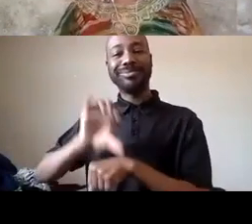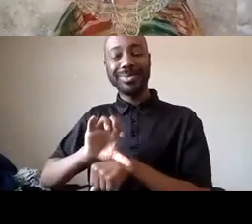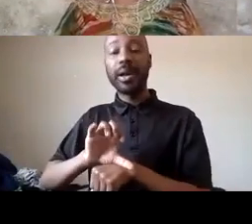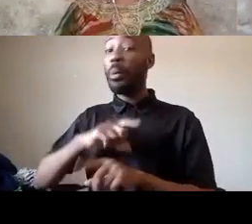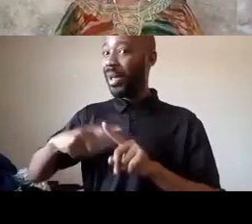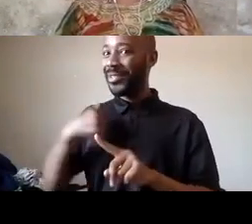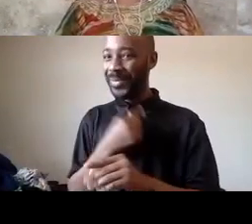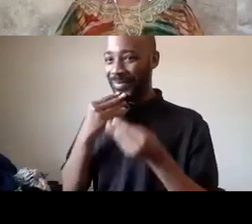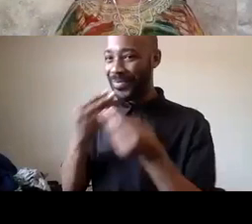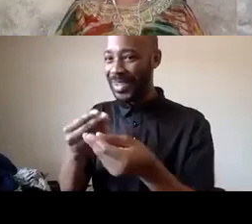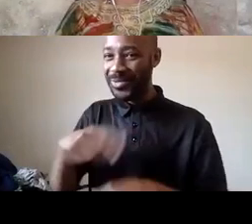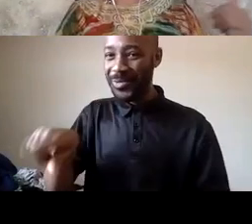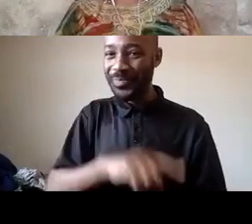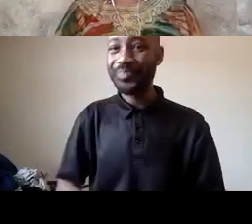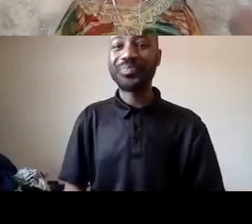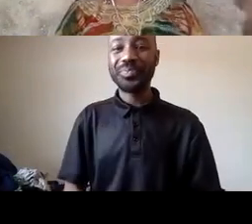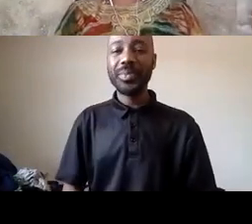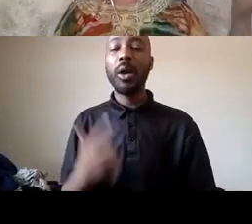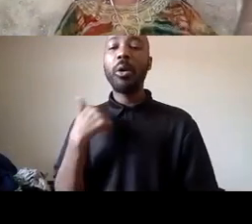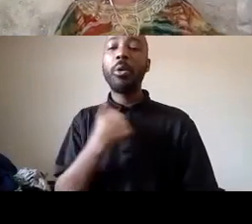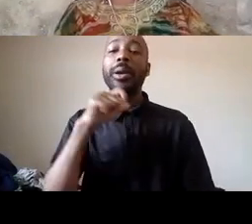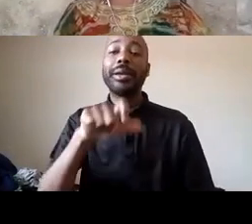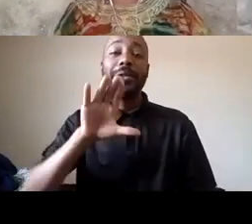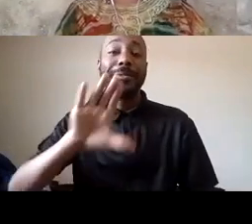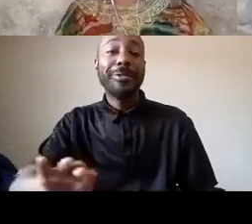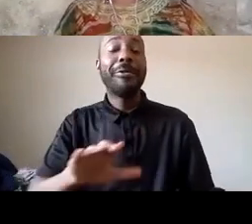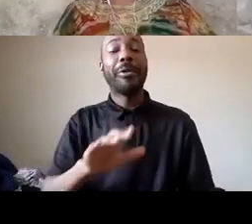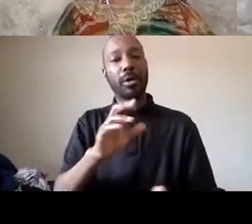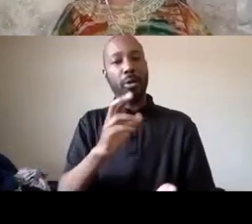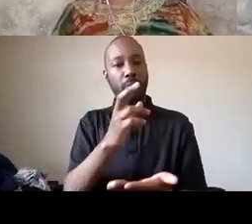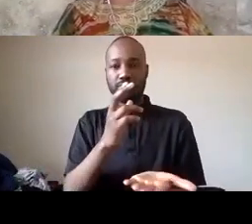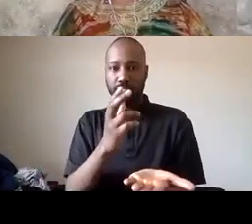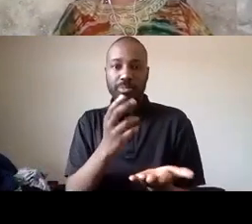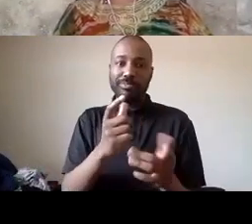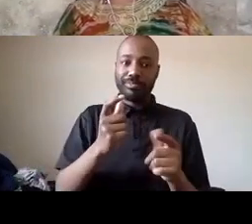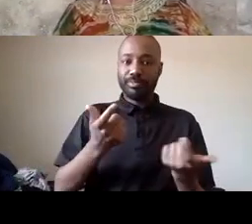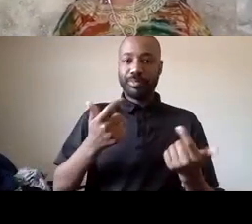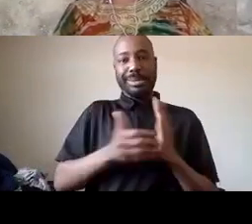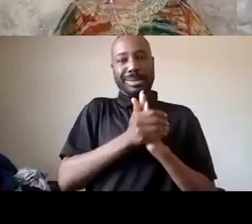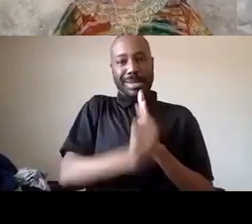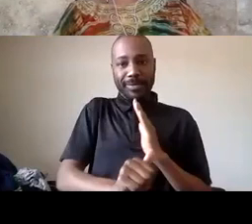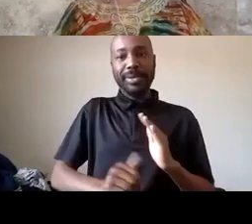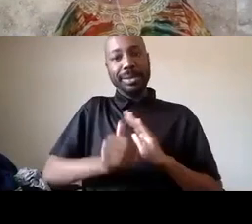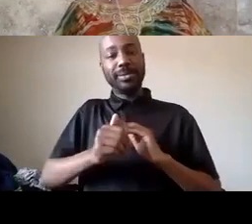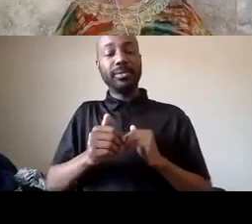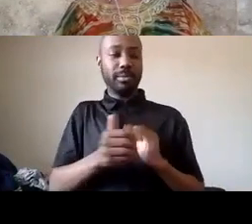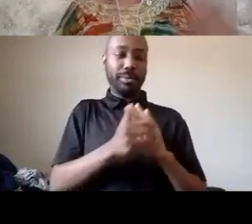finally we need your resources we need your gifts skills and resources and i know y'all broke college students but if you have some money